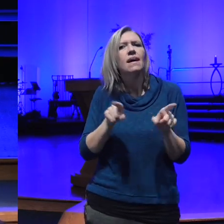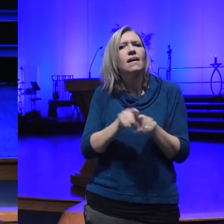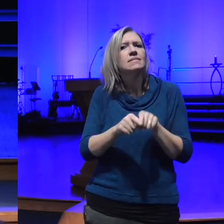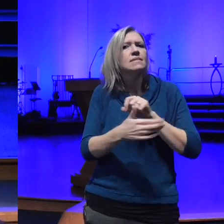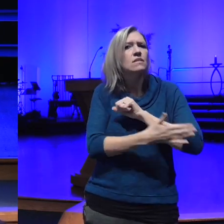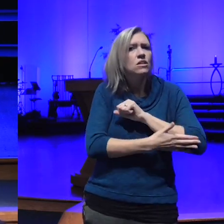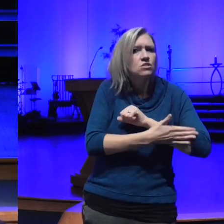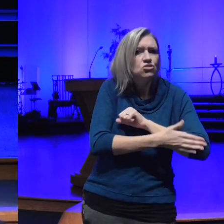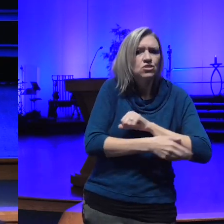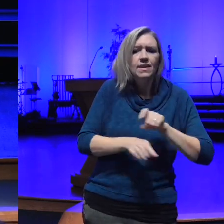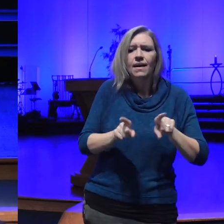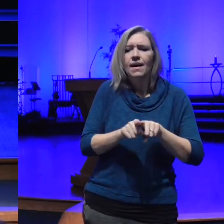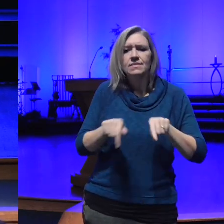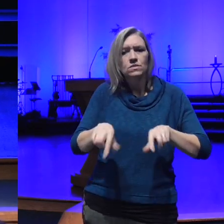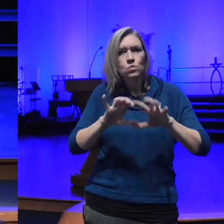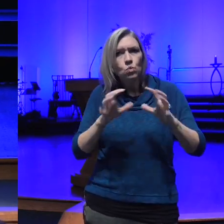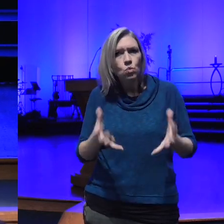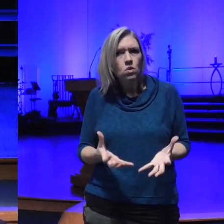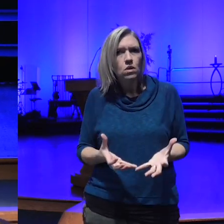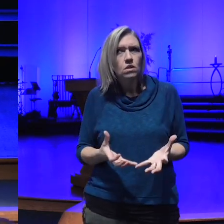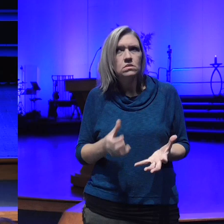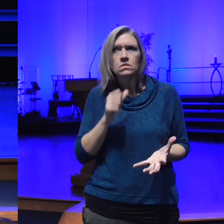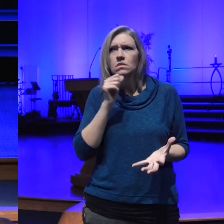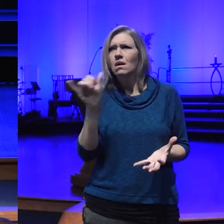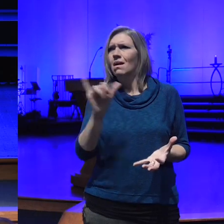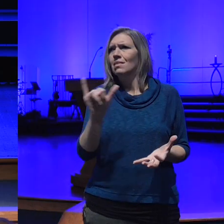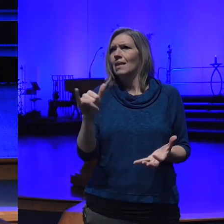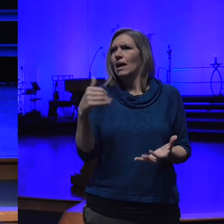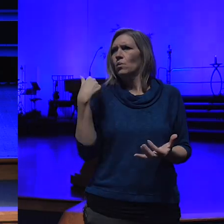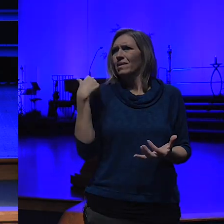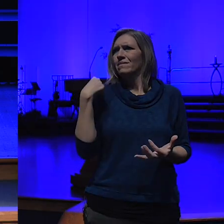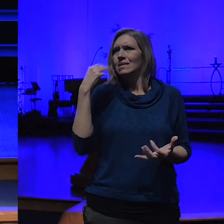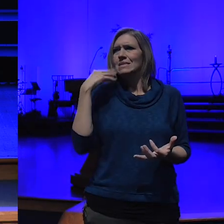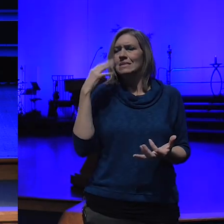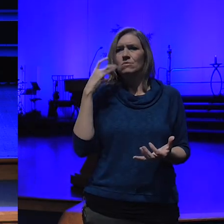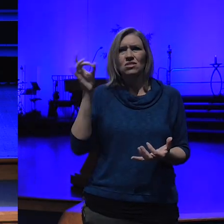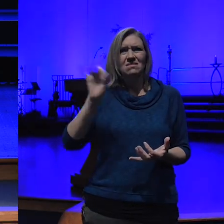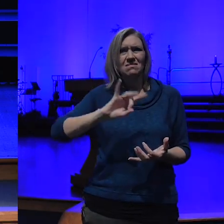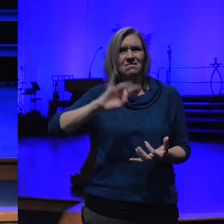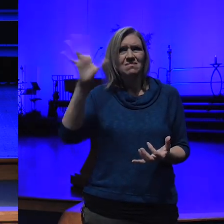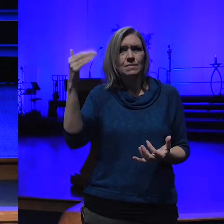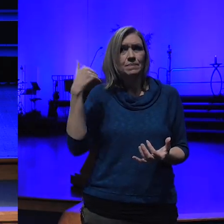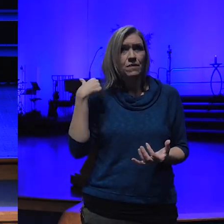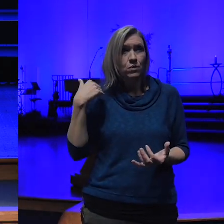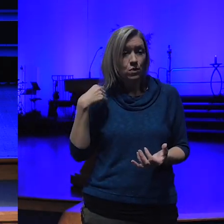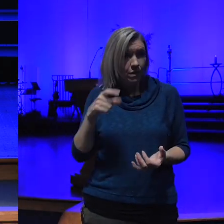it's not like we've never been through crisis before is it it's not like bad things haven't